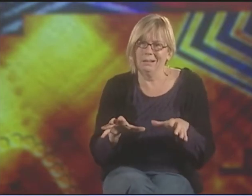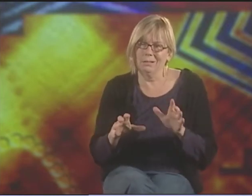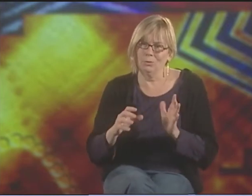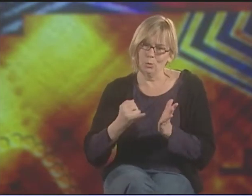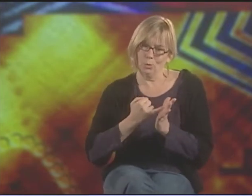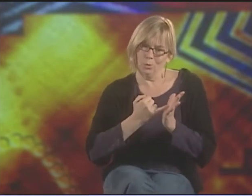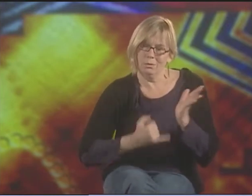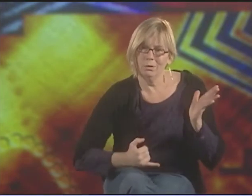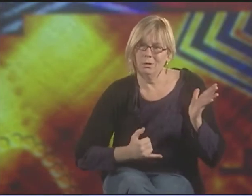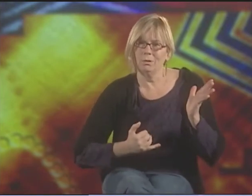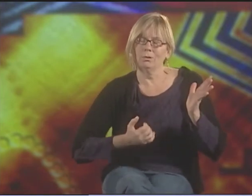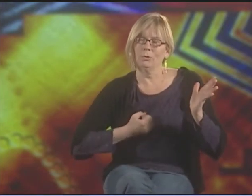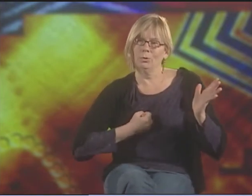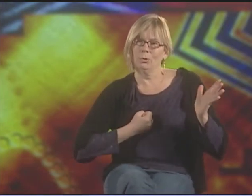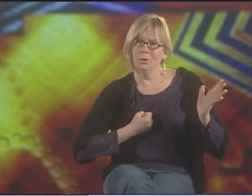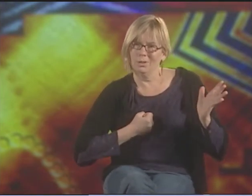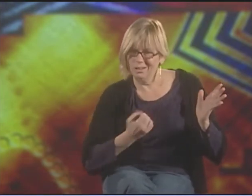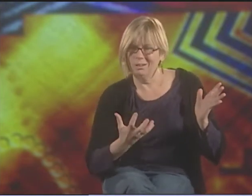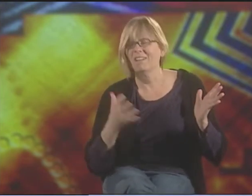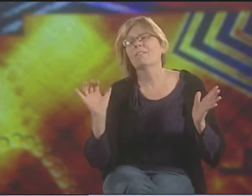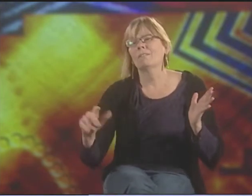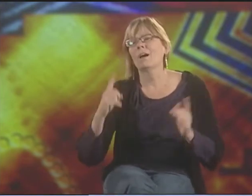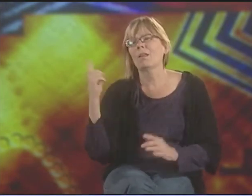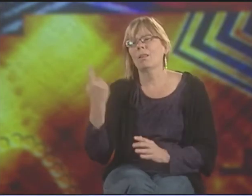IF THEY HAVE MINORITIES CULTURES THAT ARE BEING OPPRESSED...